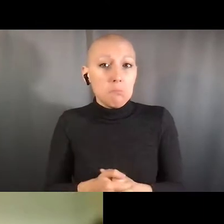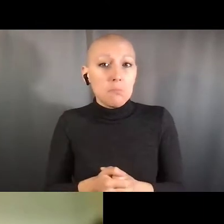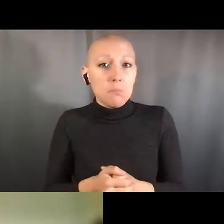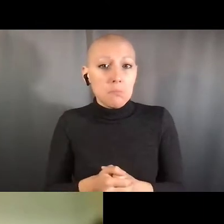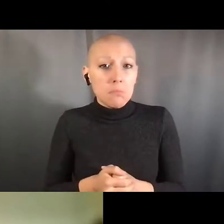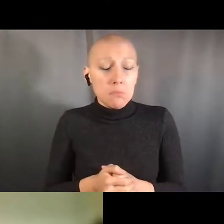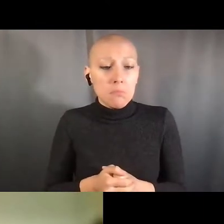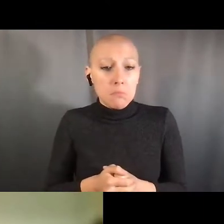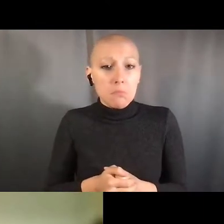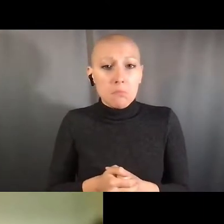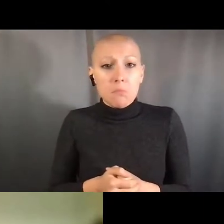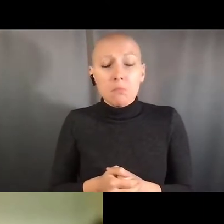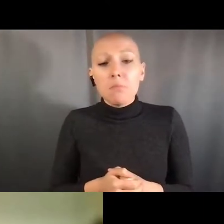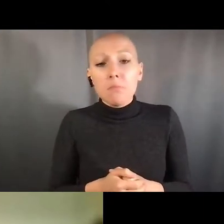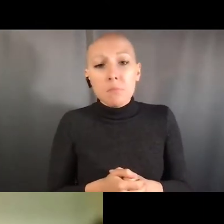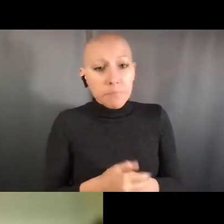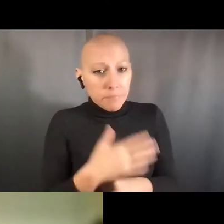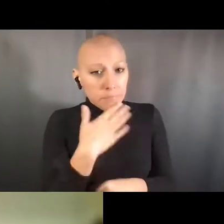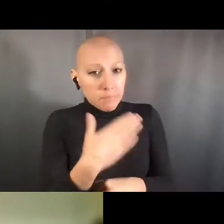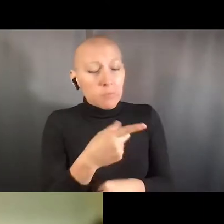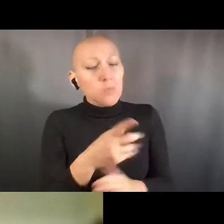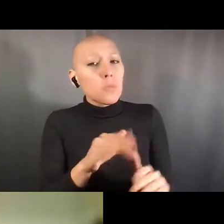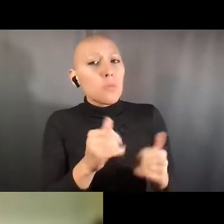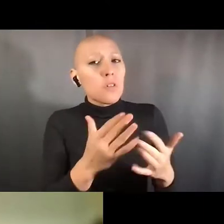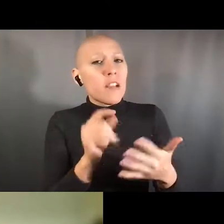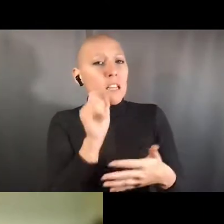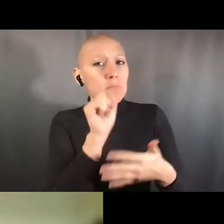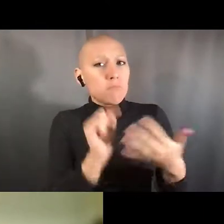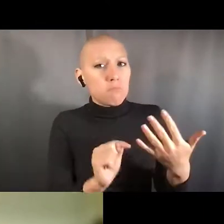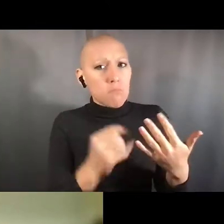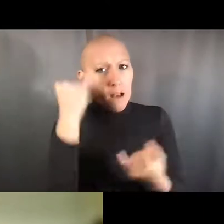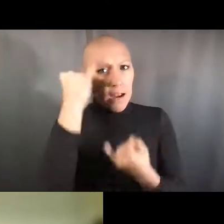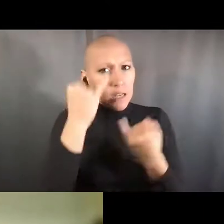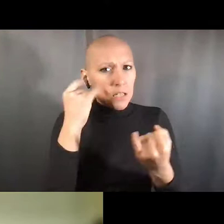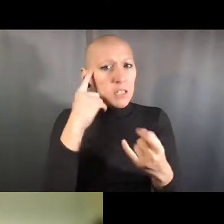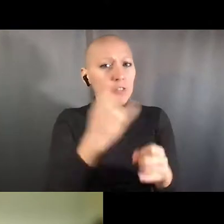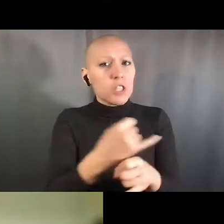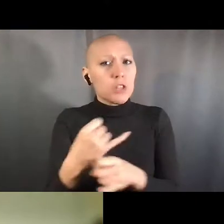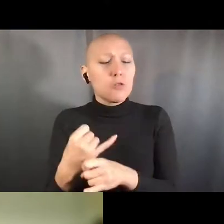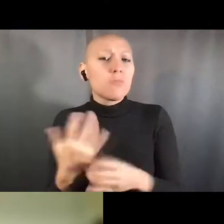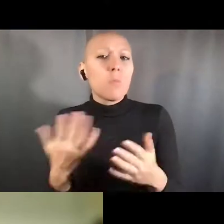or some of the things institutions can do to enhance their cultures of safety,